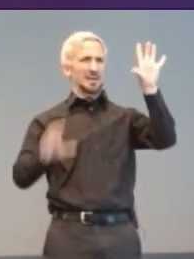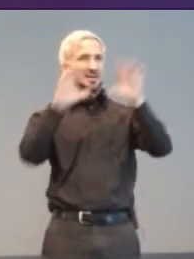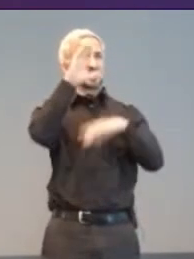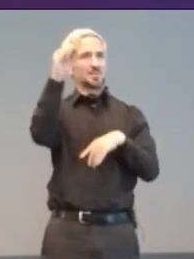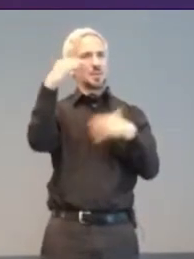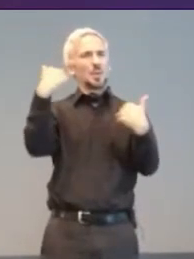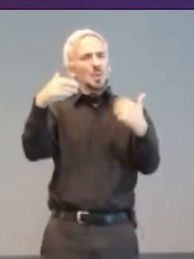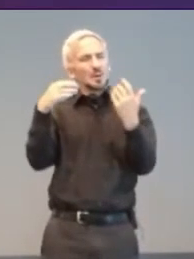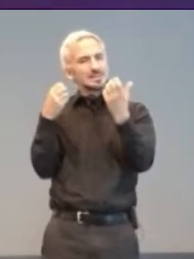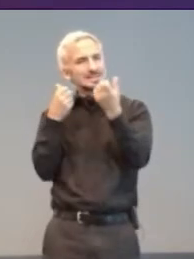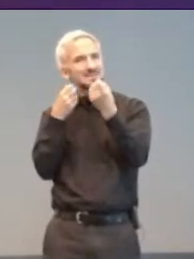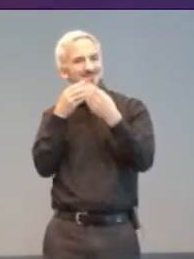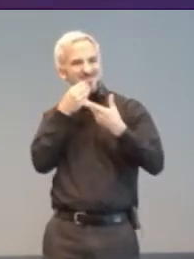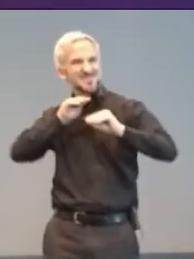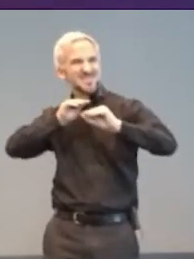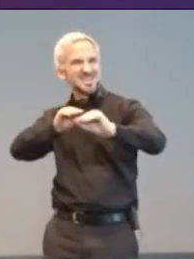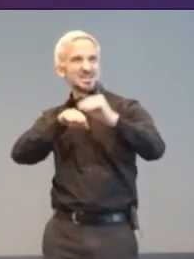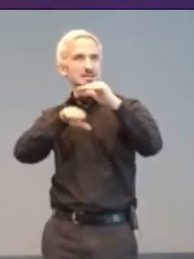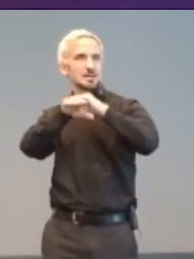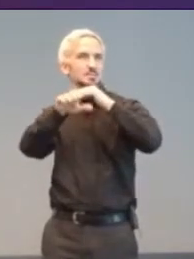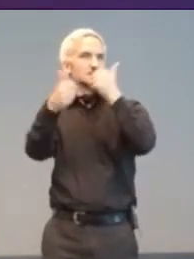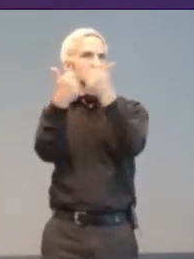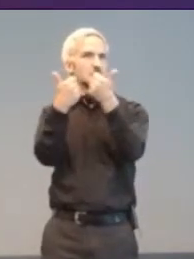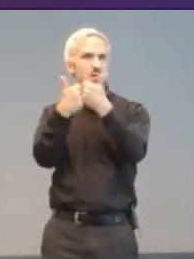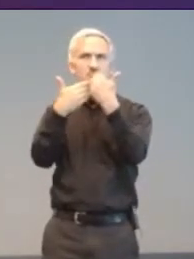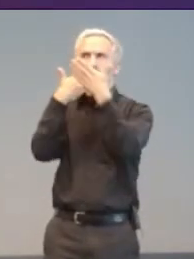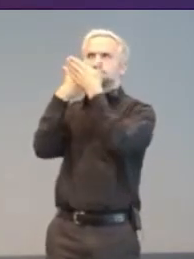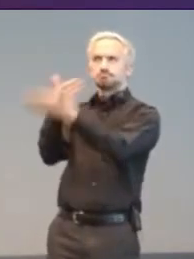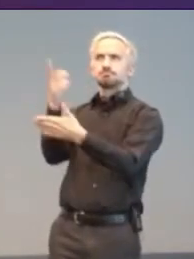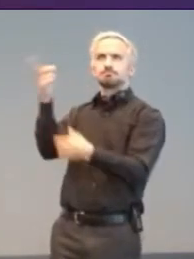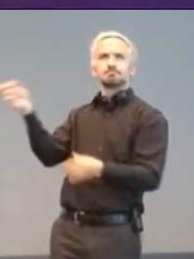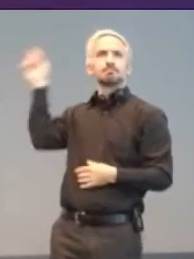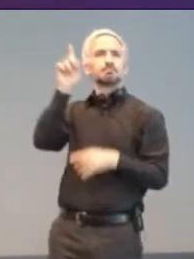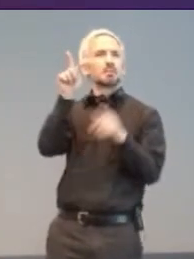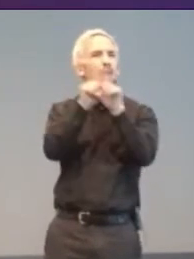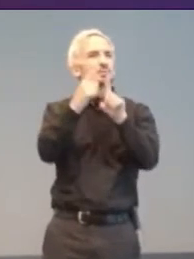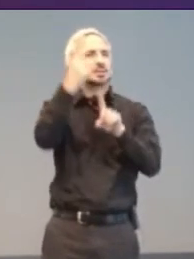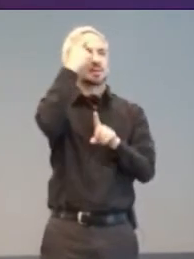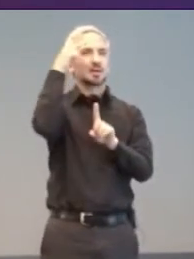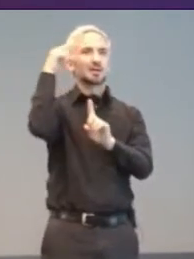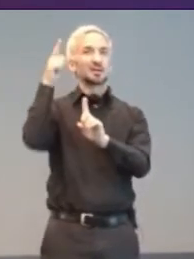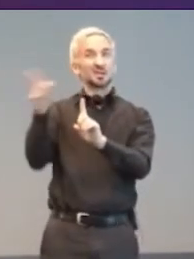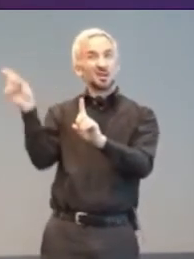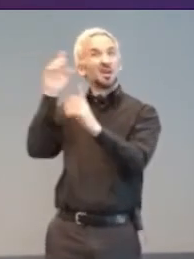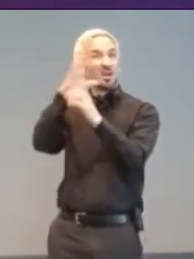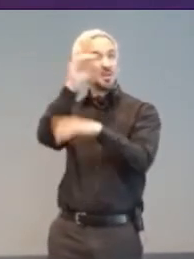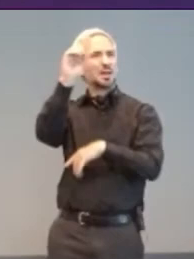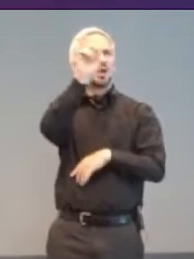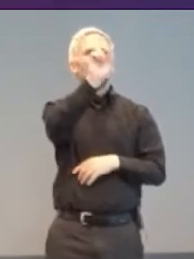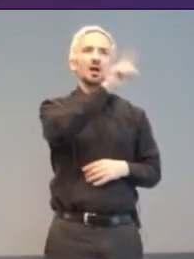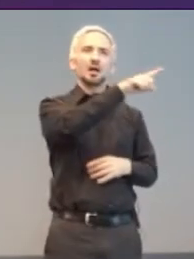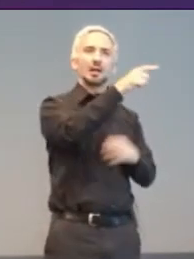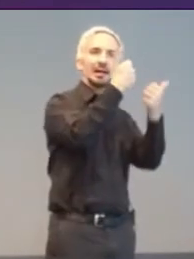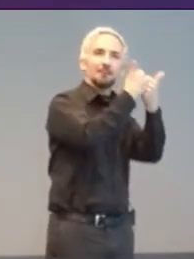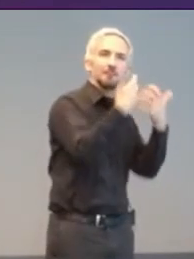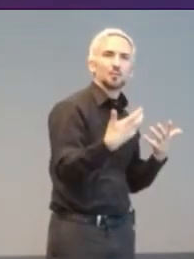accessibility on-line. Think also of all the players, the testers, the makers, the coders,